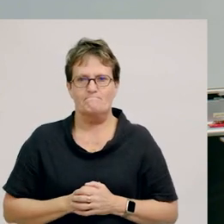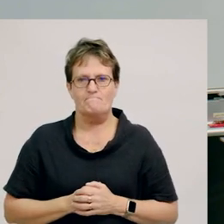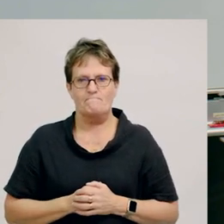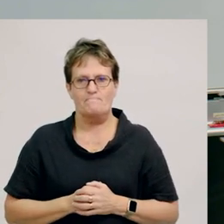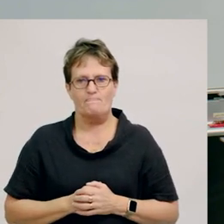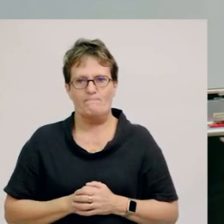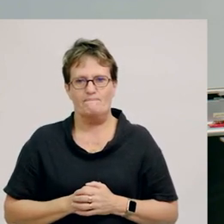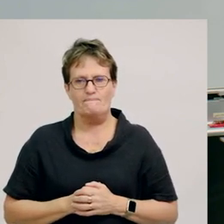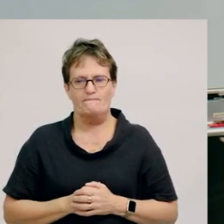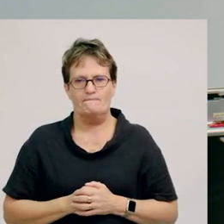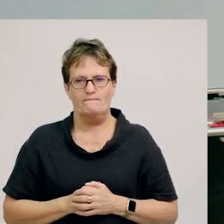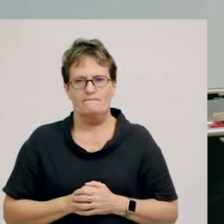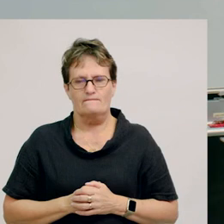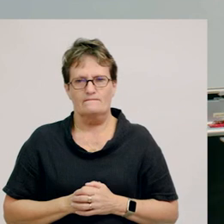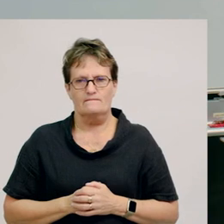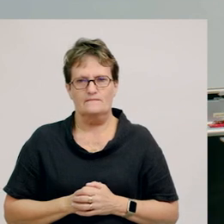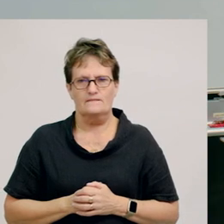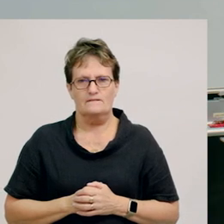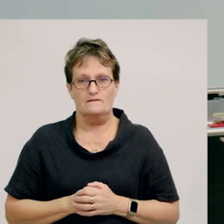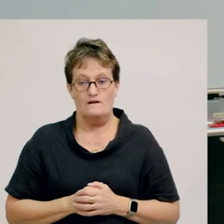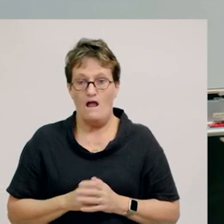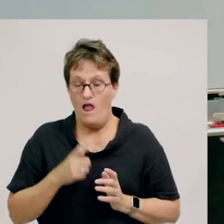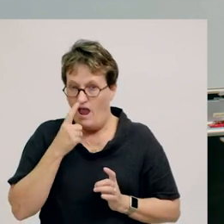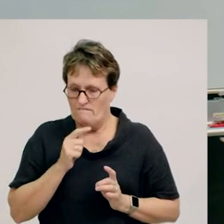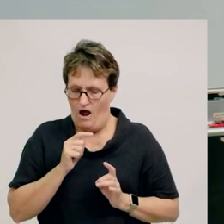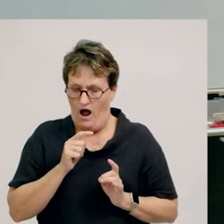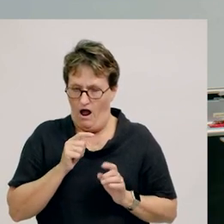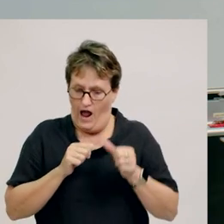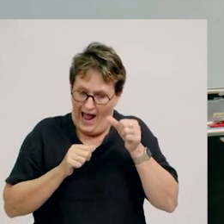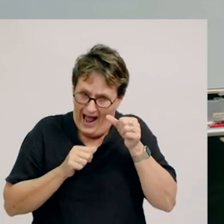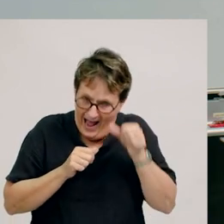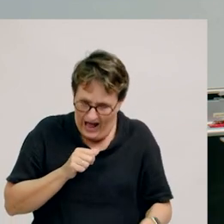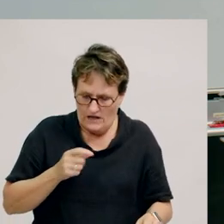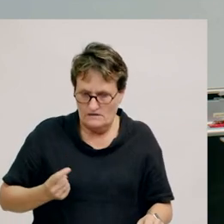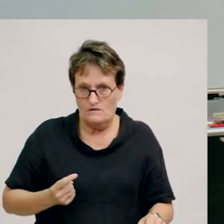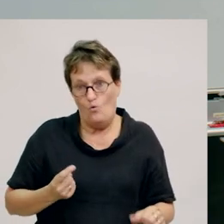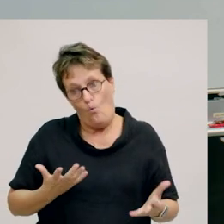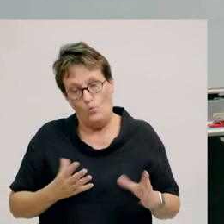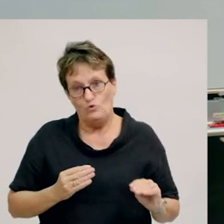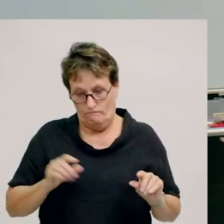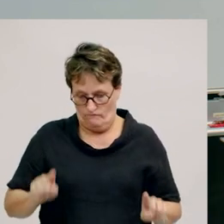And if I push down harder or softer?